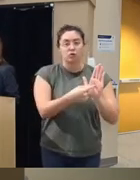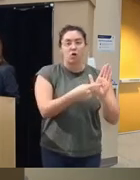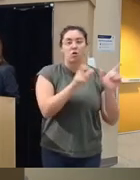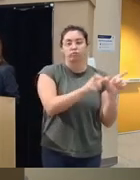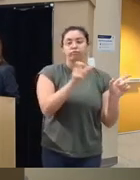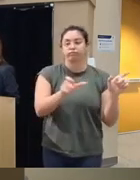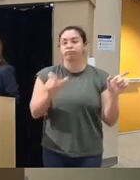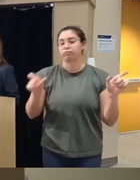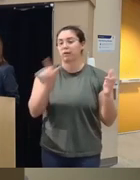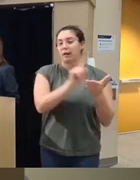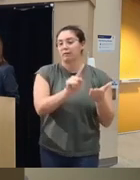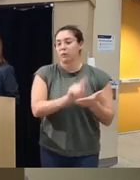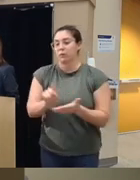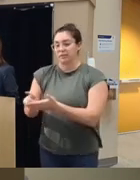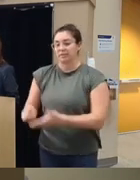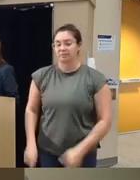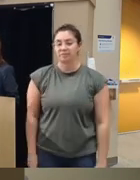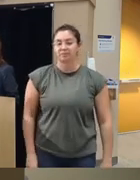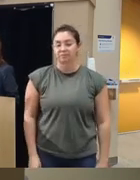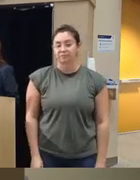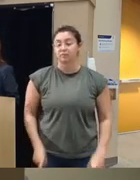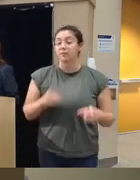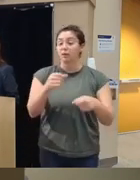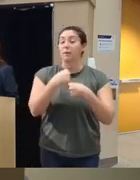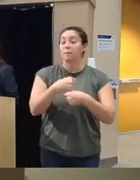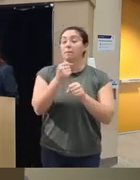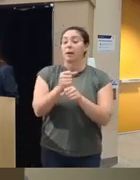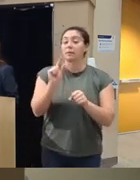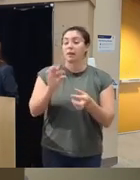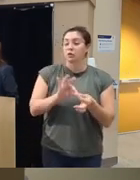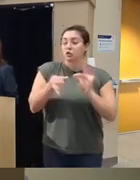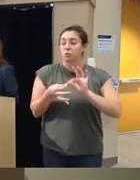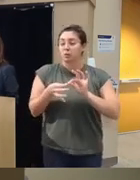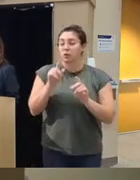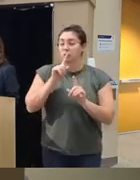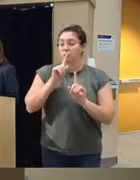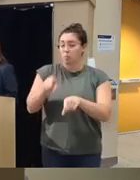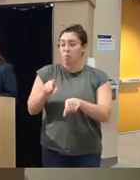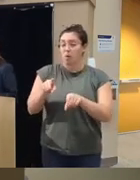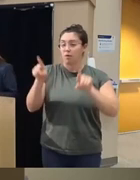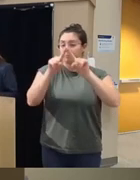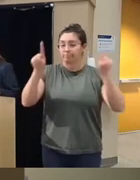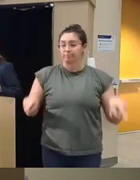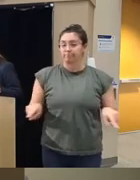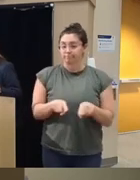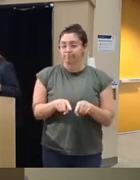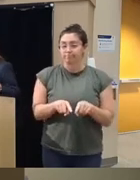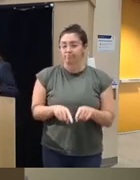graphic format um it does generate a small interpretive report um that you know can go